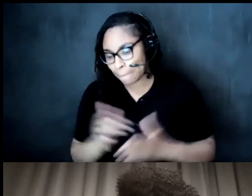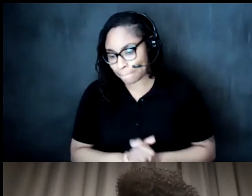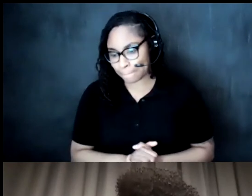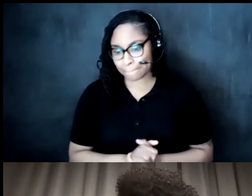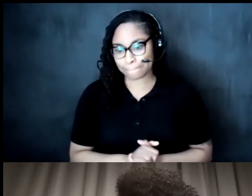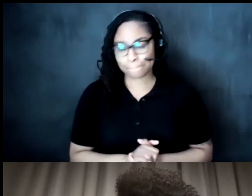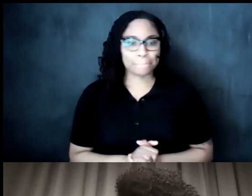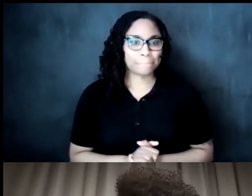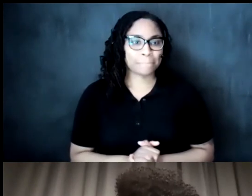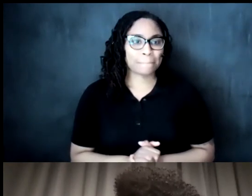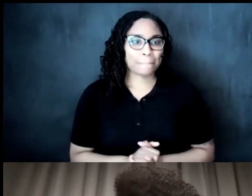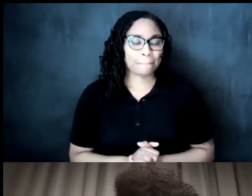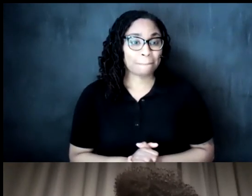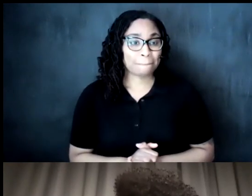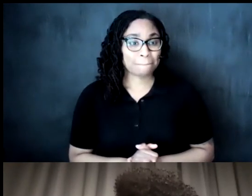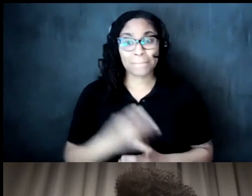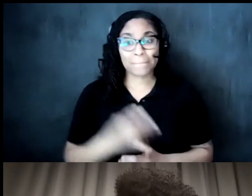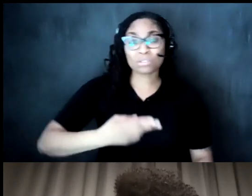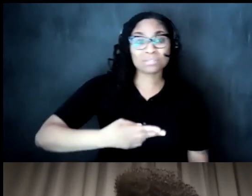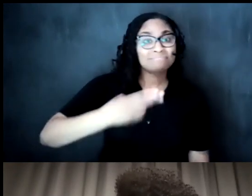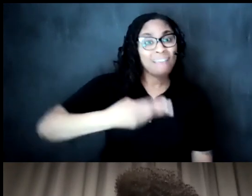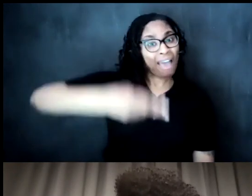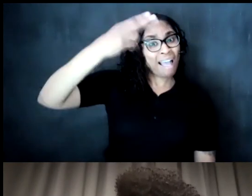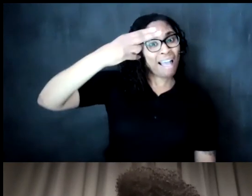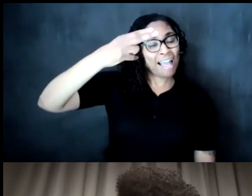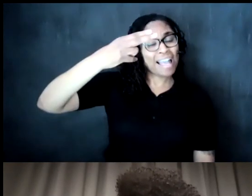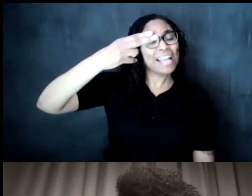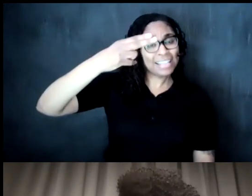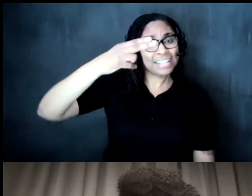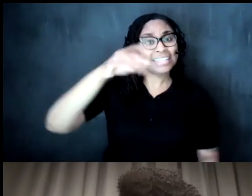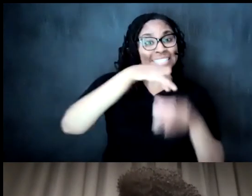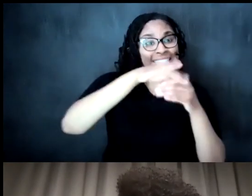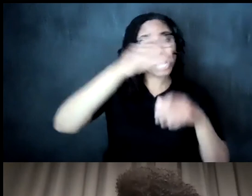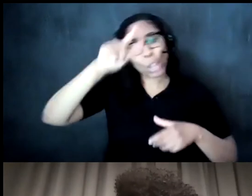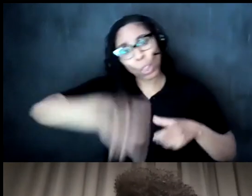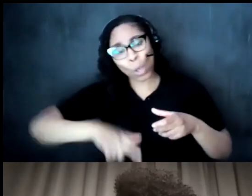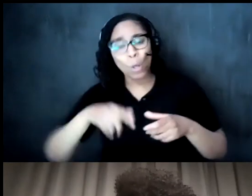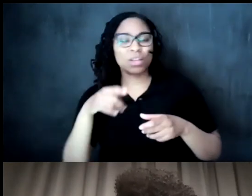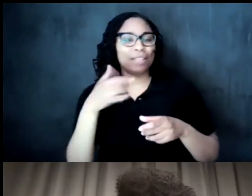times there's high tea there's low tea there's you know like five different types of tea times